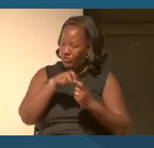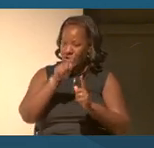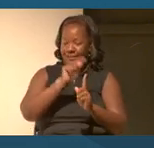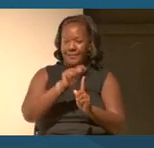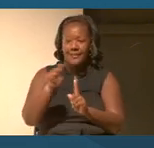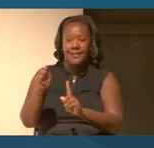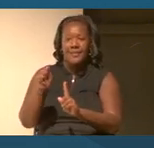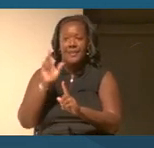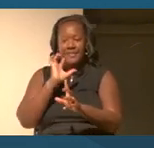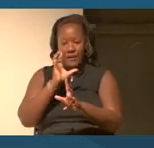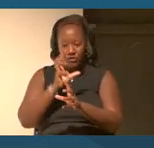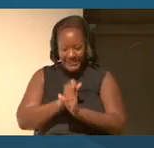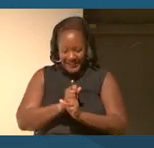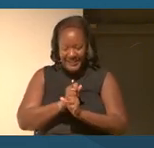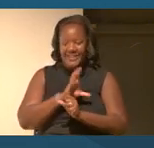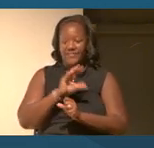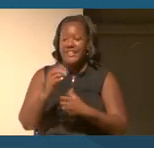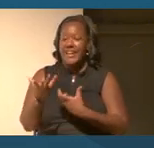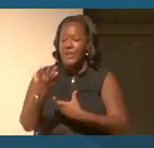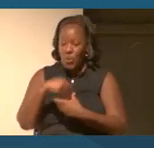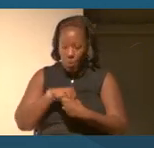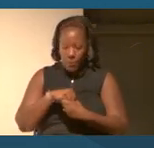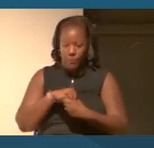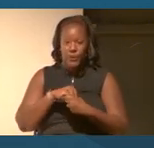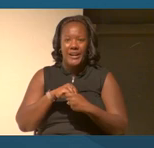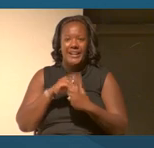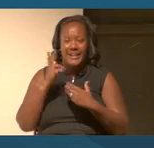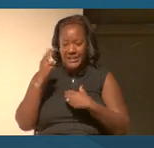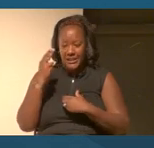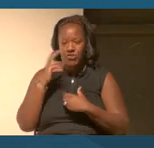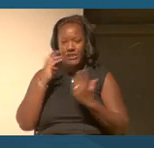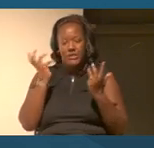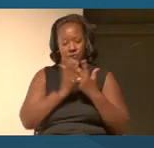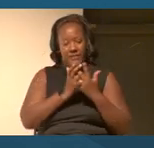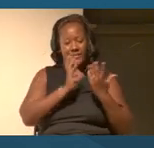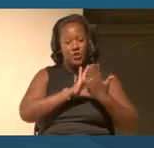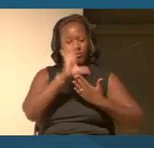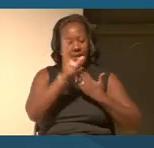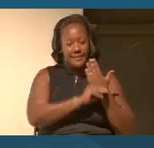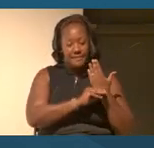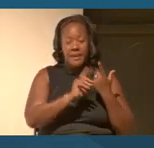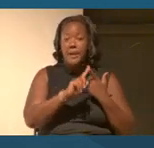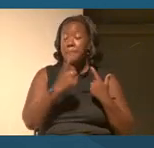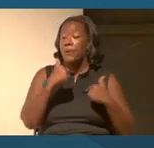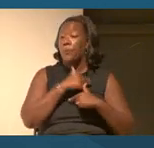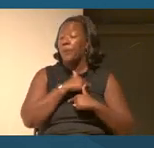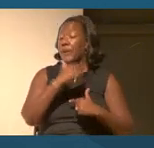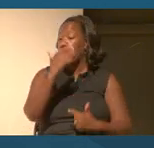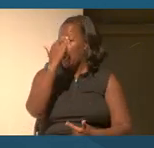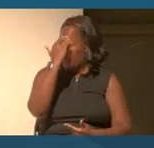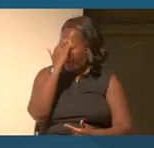sense receive and incorporate into curriculum, we're very aware that you all, like we are,